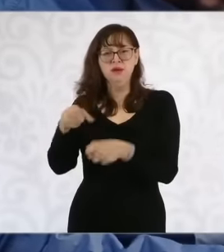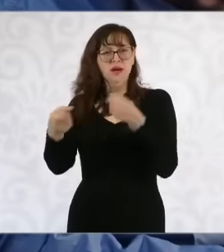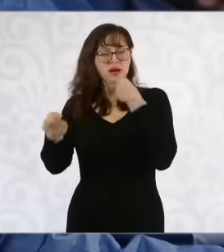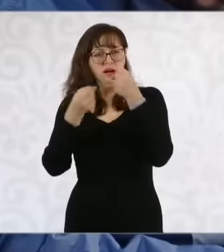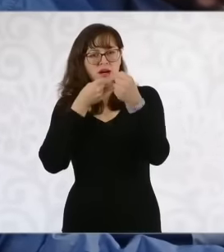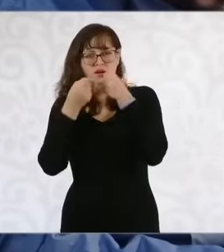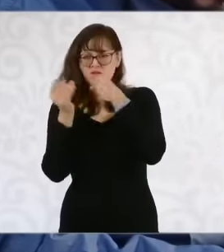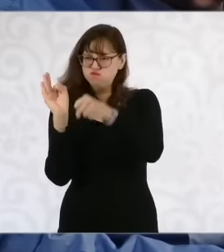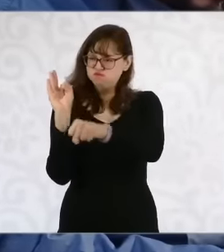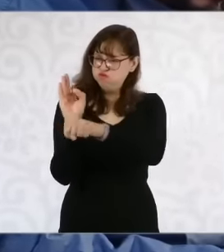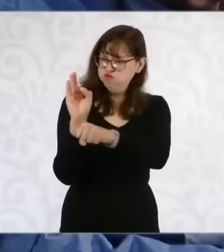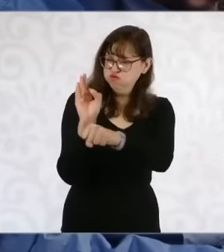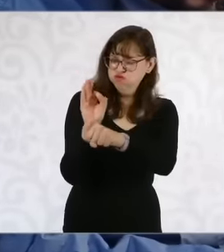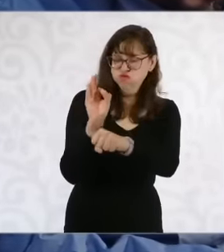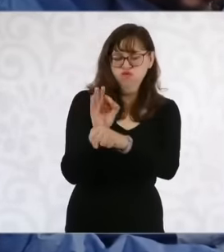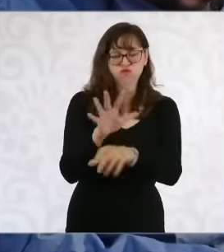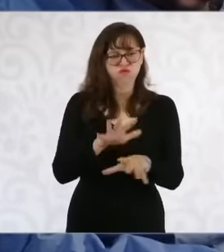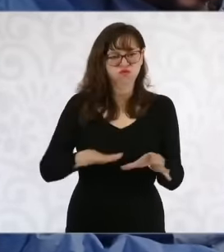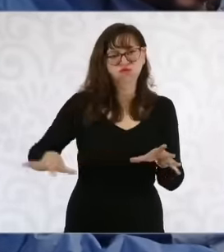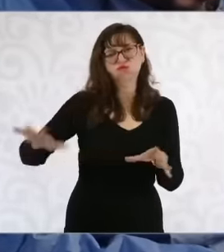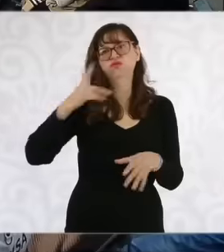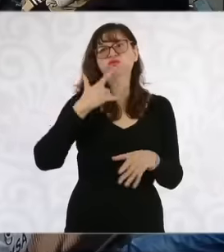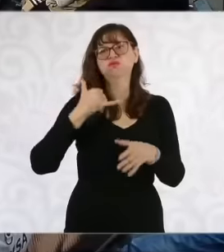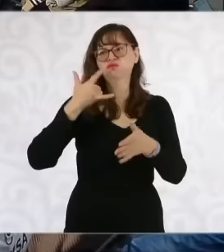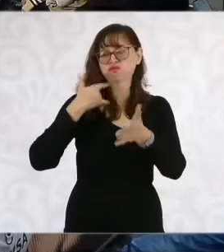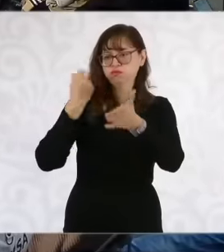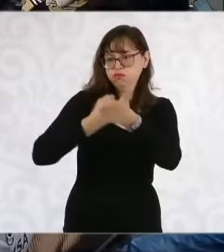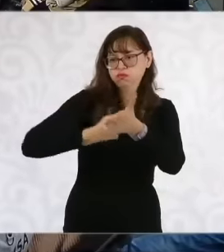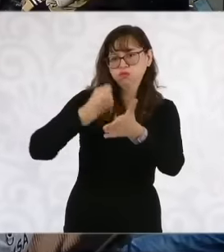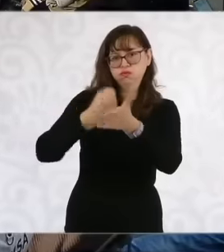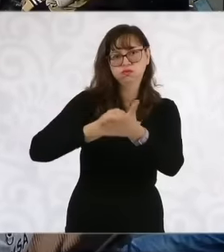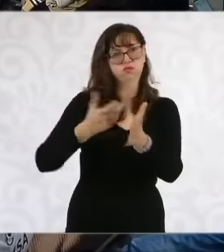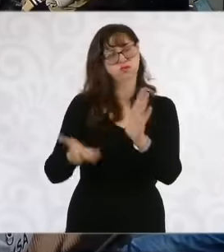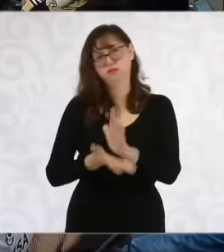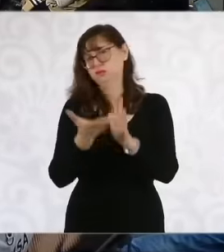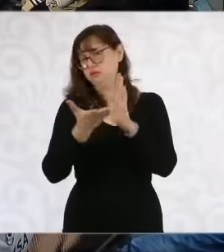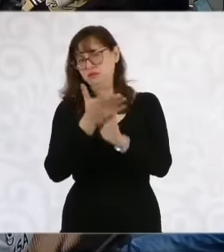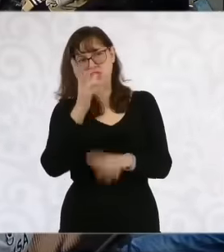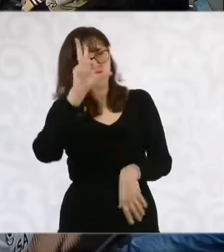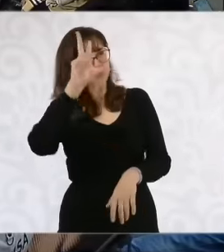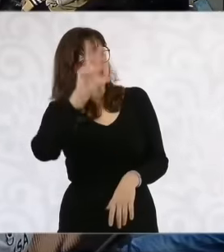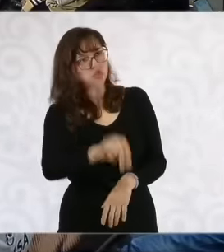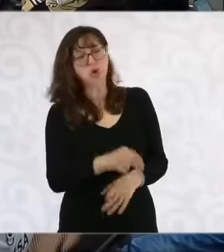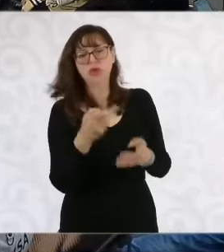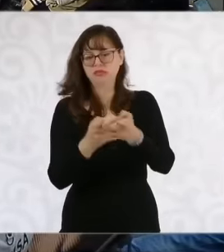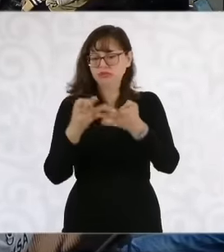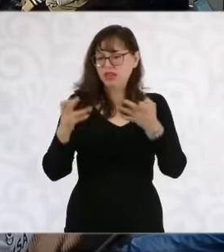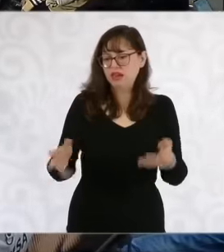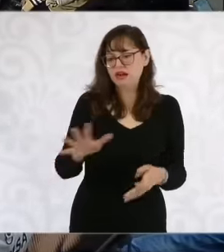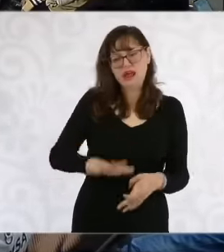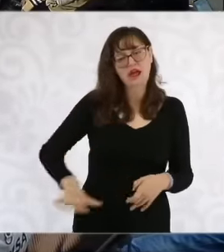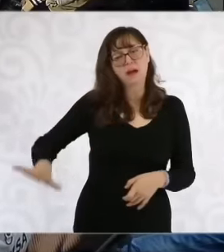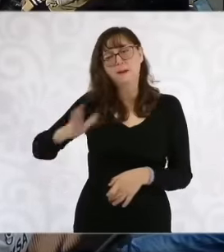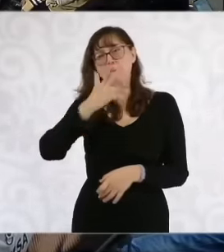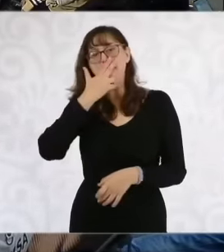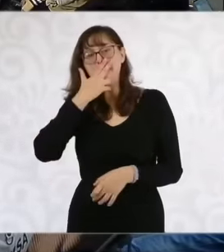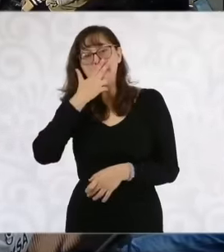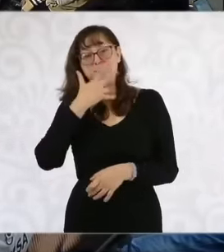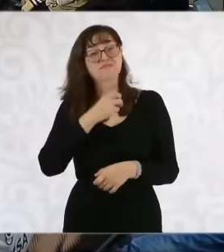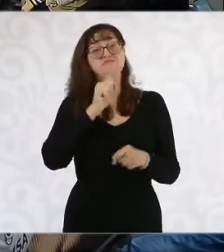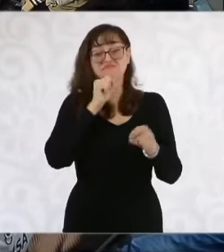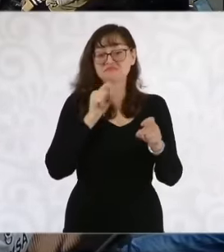who have fought to prevent construction on national lands were also attacked